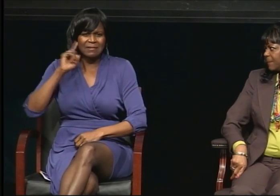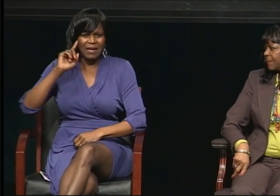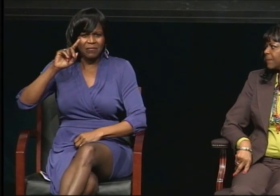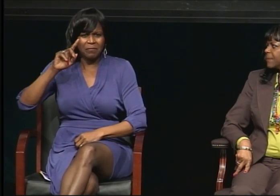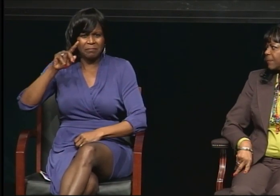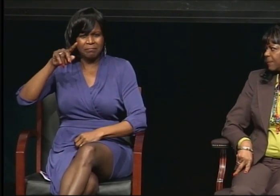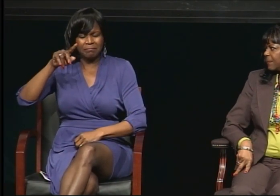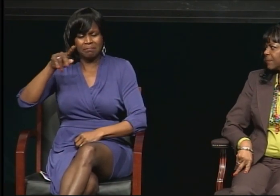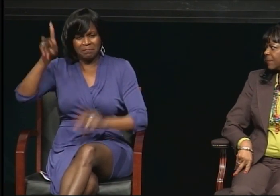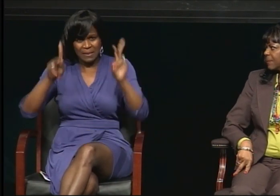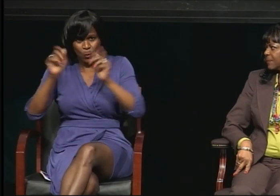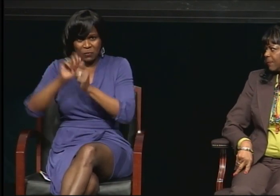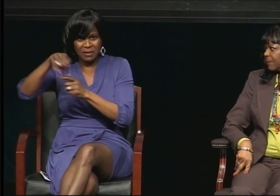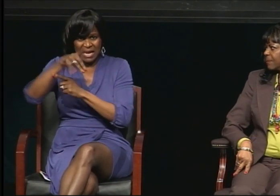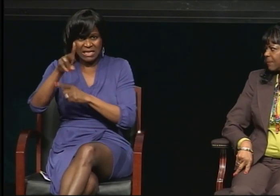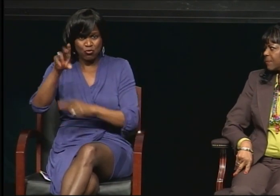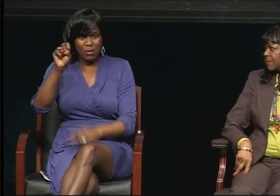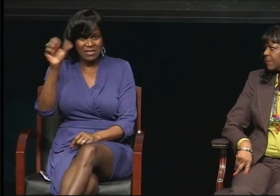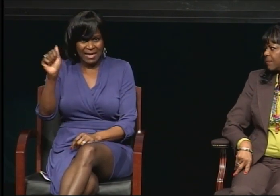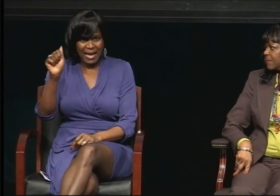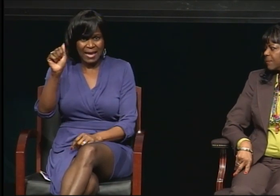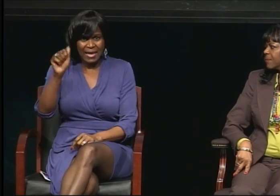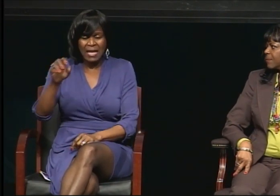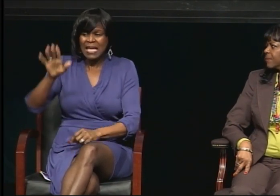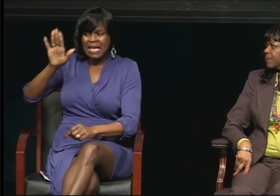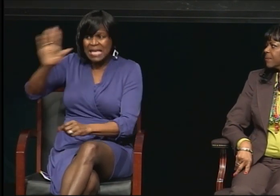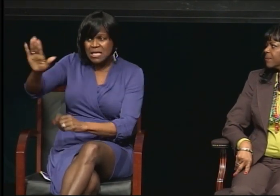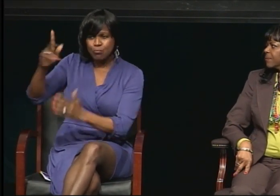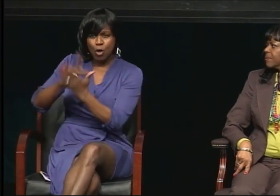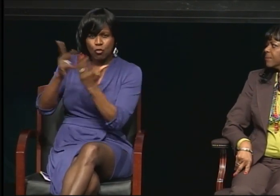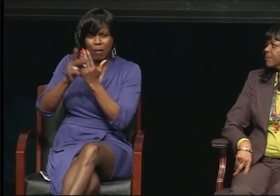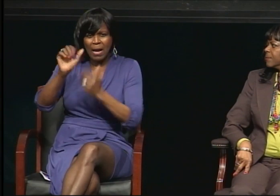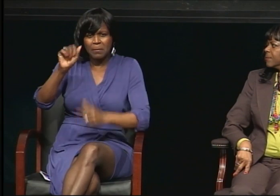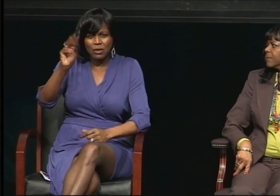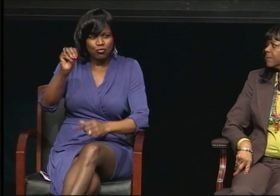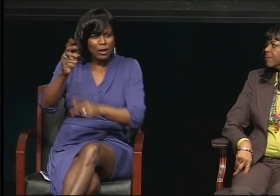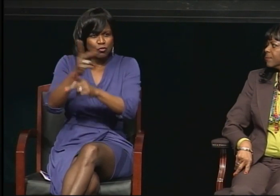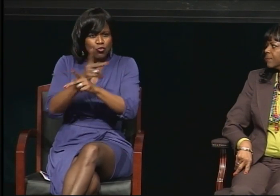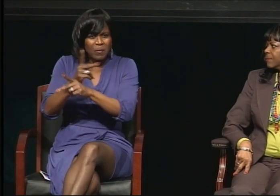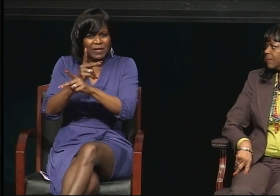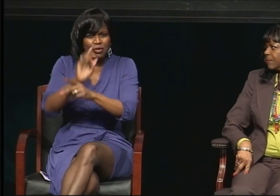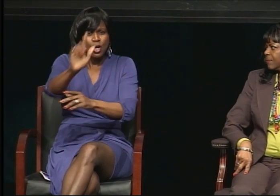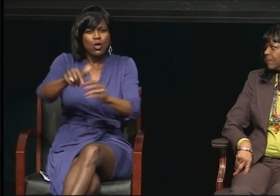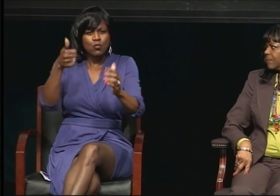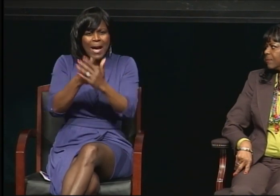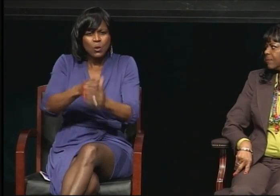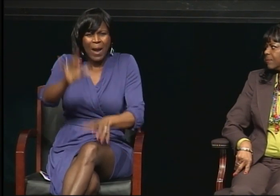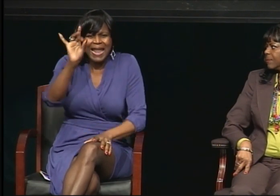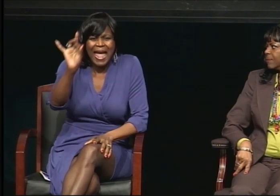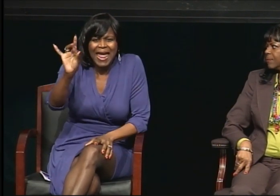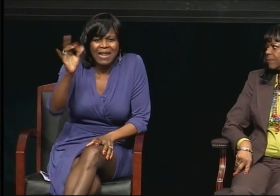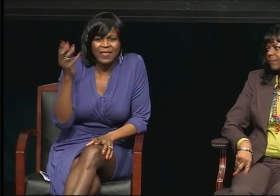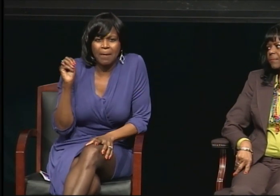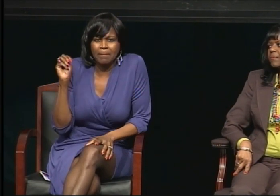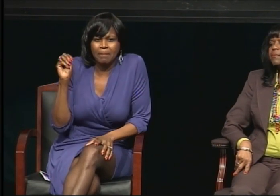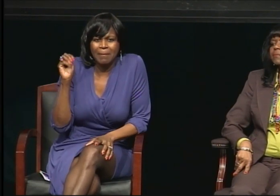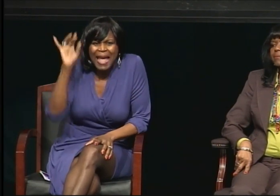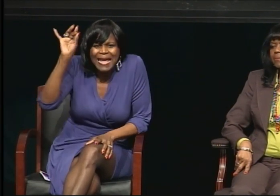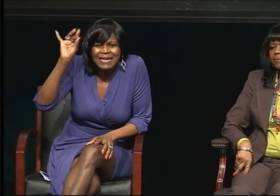has graduated 8 of them from his program. Not only graduated. But all of them are very successful.